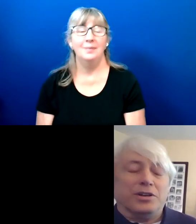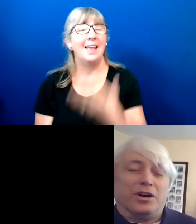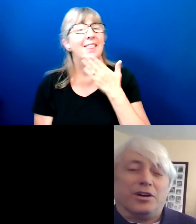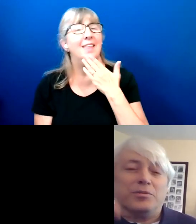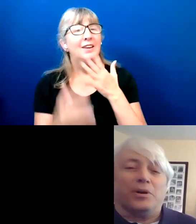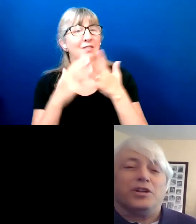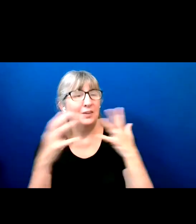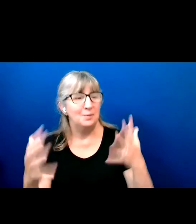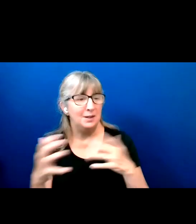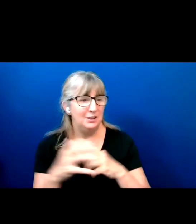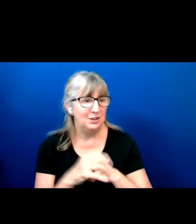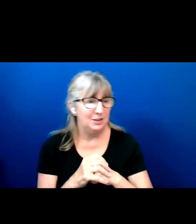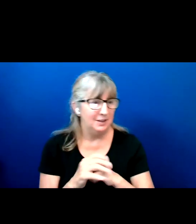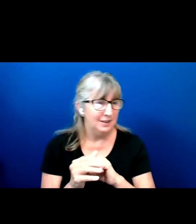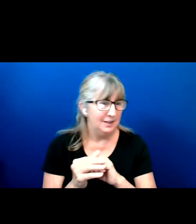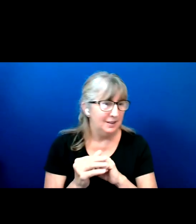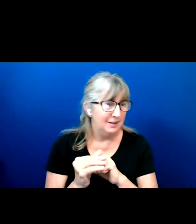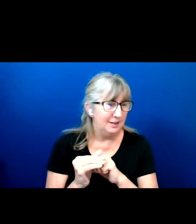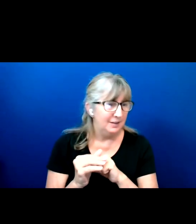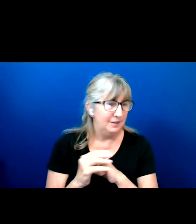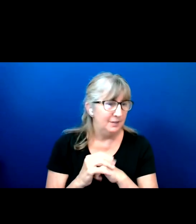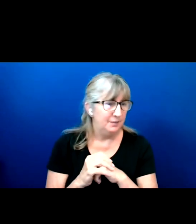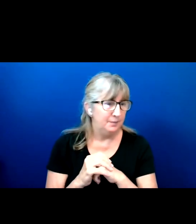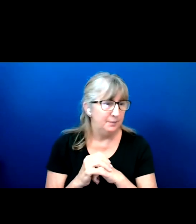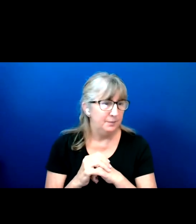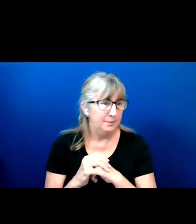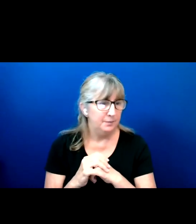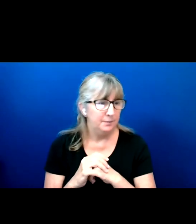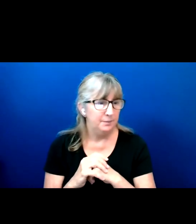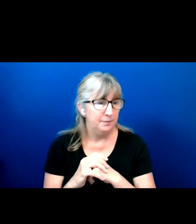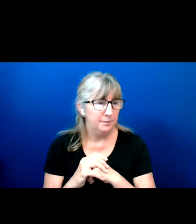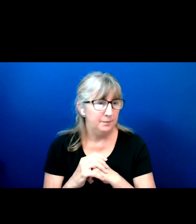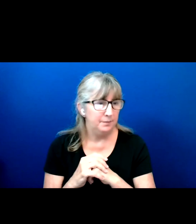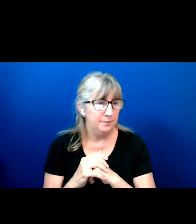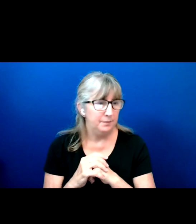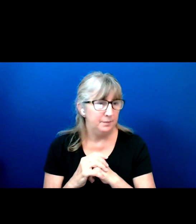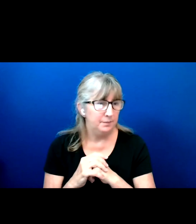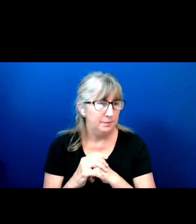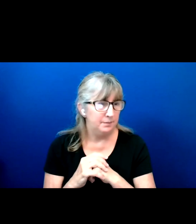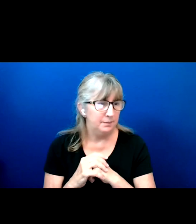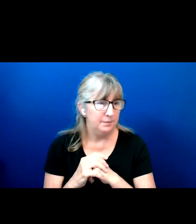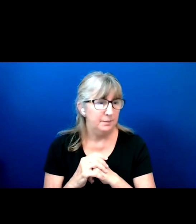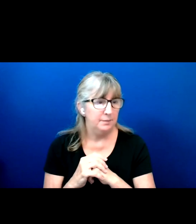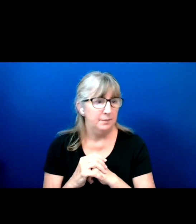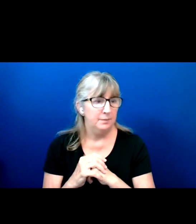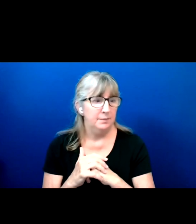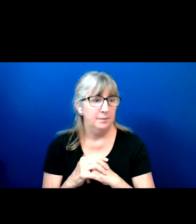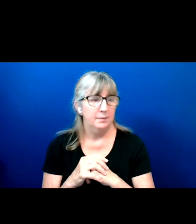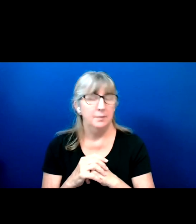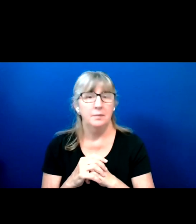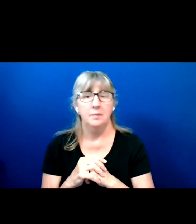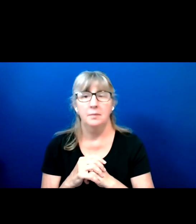I'm Douglas Kruse, I use he/him pronoun. I'm a white male with gray hair.